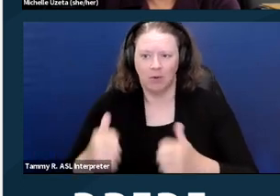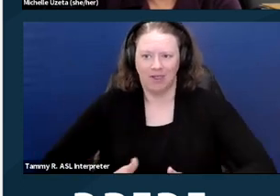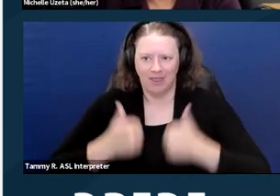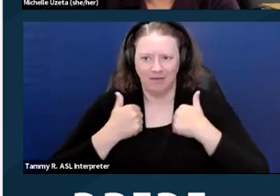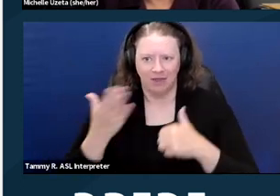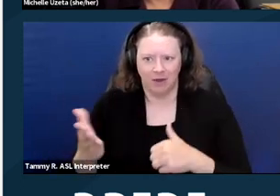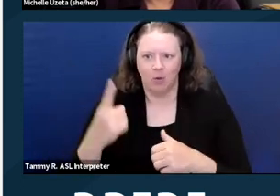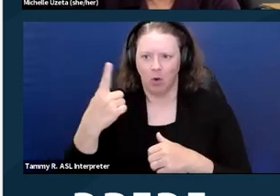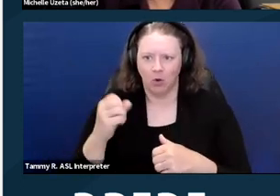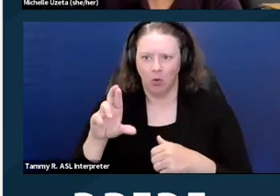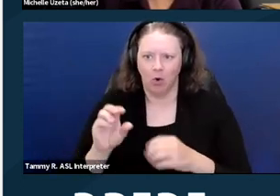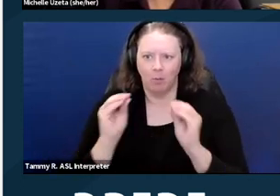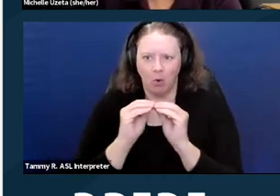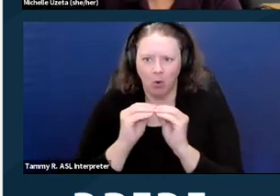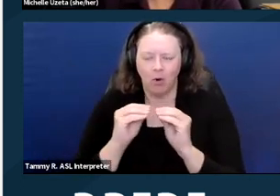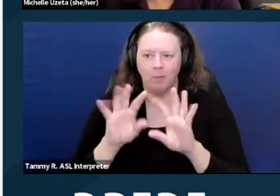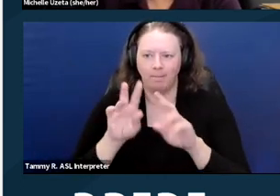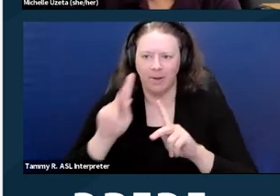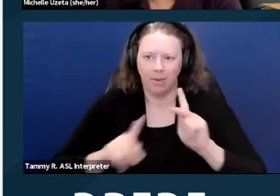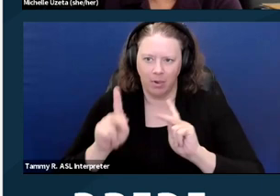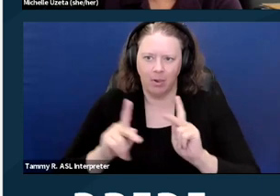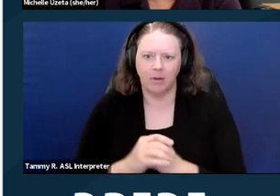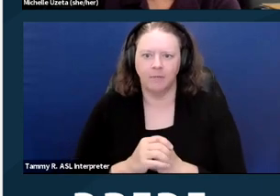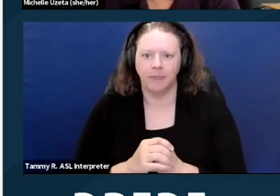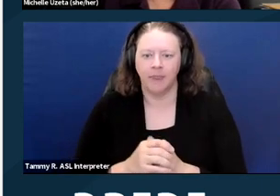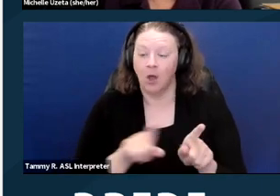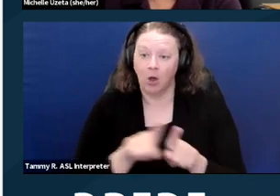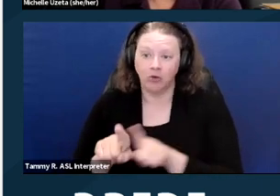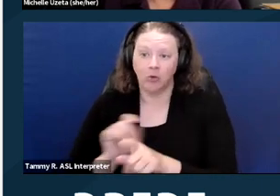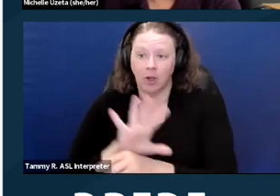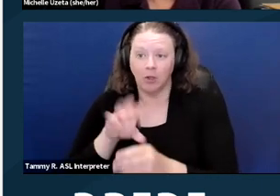or one or more persons. It also includes vacant land that is going to be used